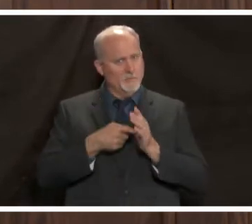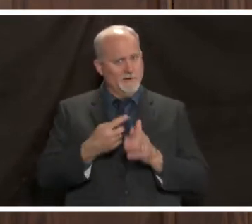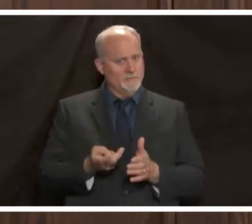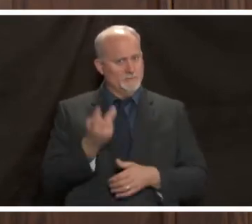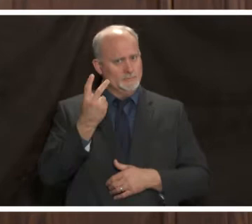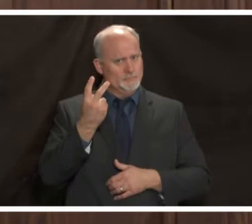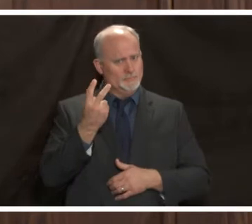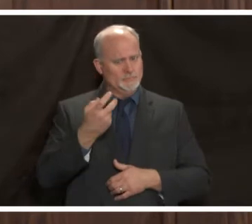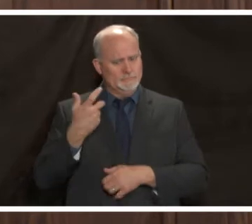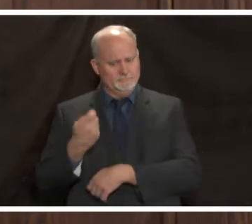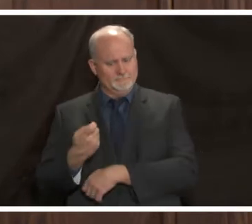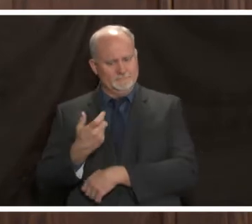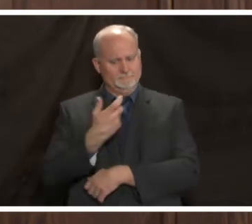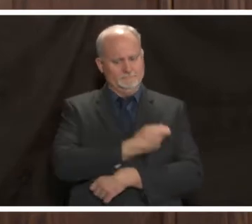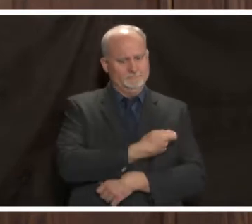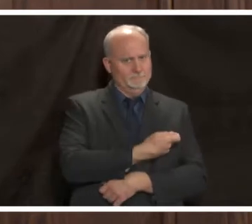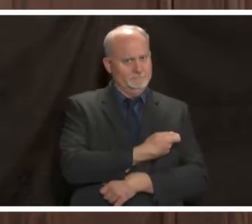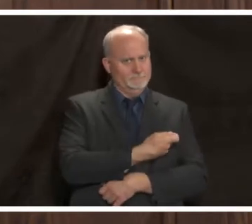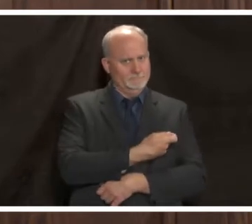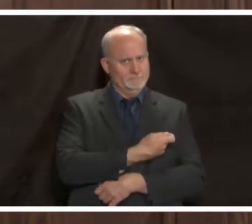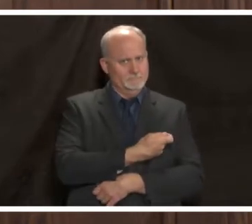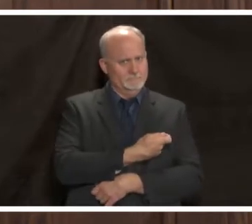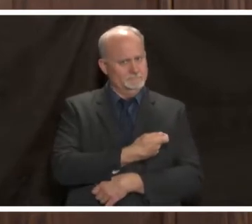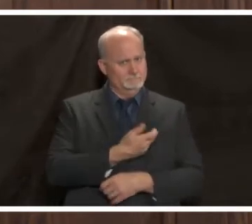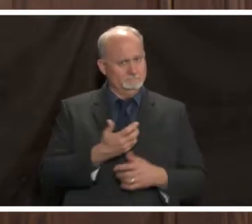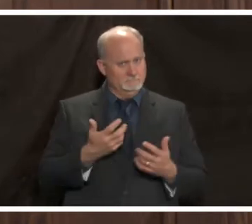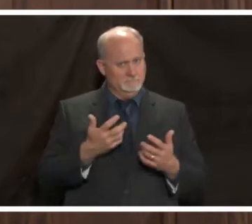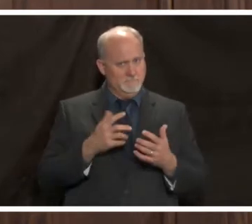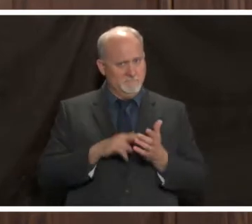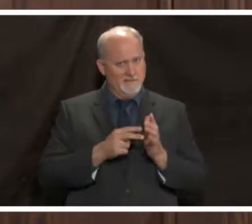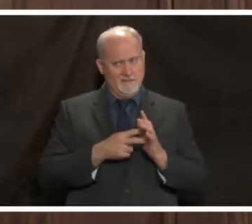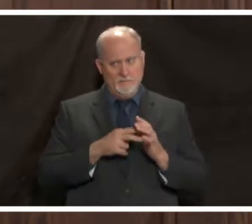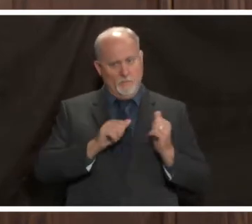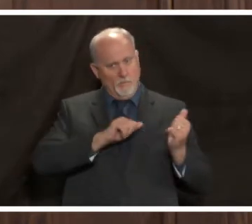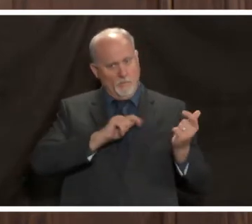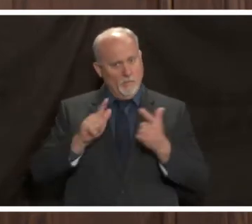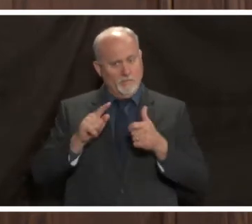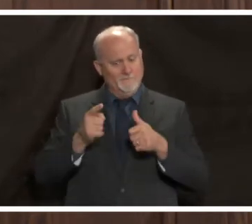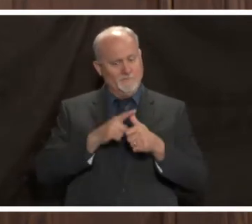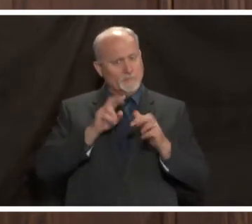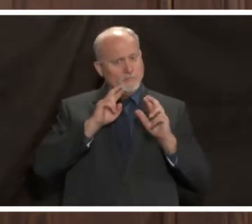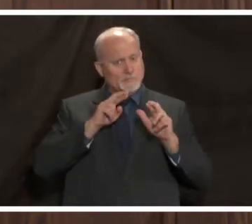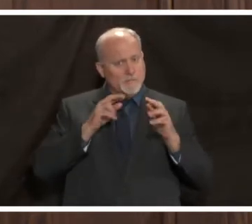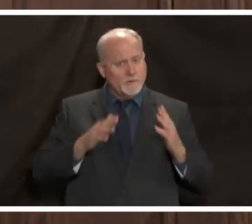first two so it it's no guarantee that all the first responders nurses doctors who deal on the